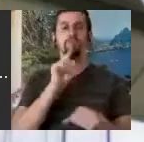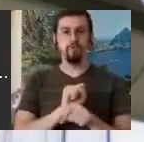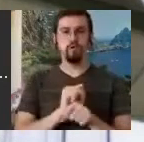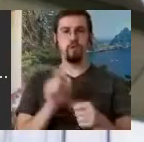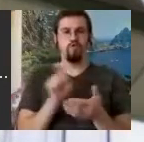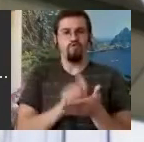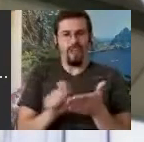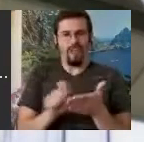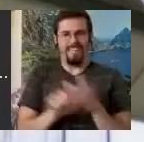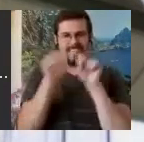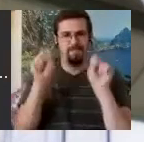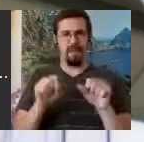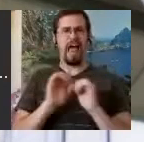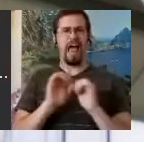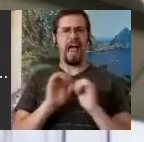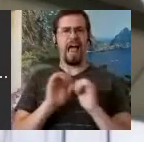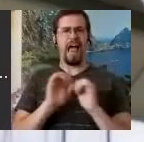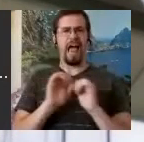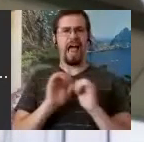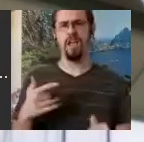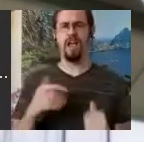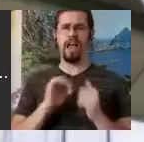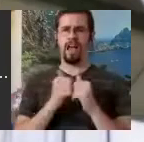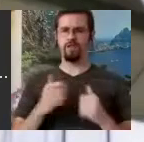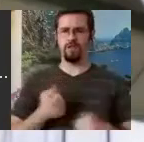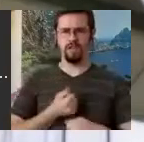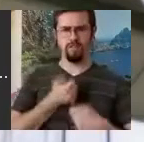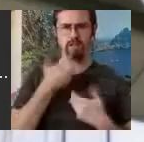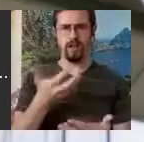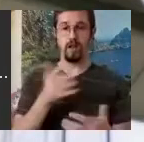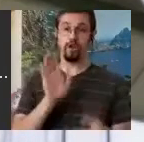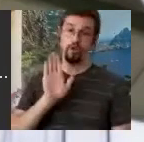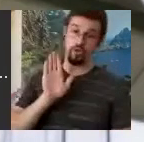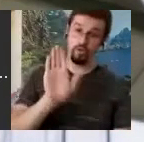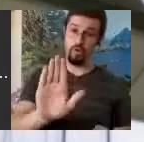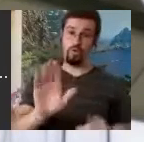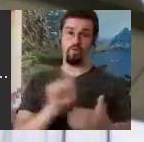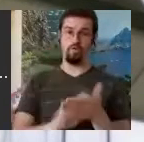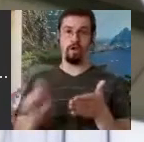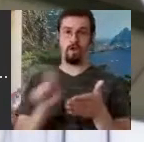way you express it. It's your writing system and that's why SignWriting is